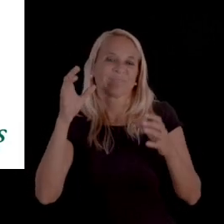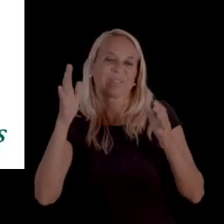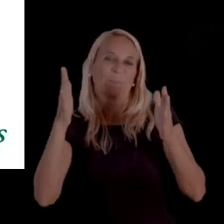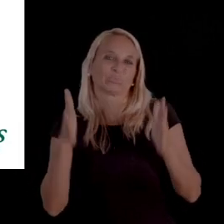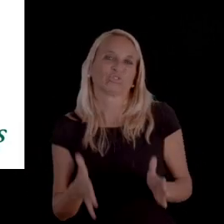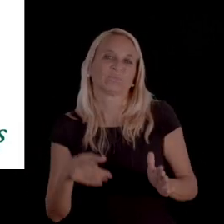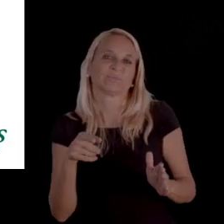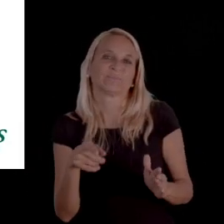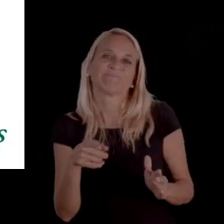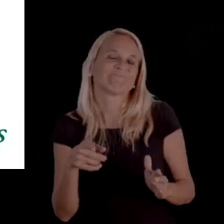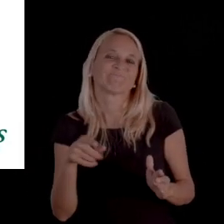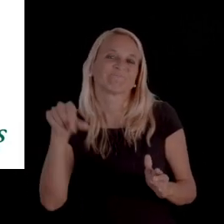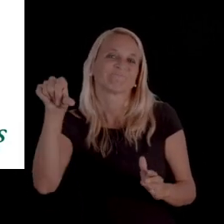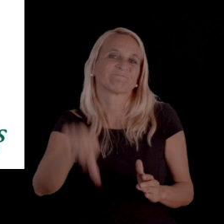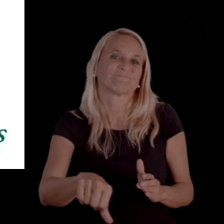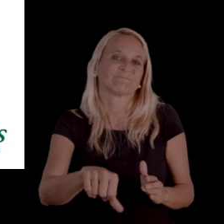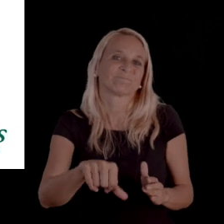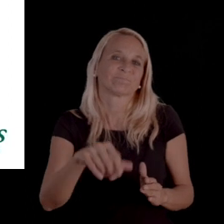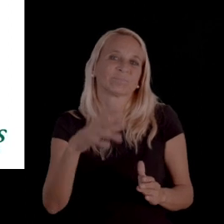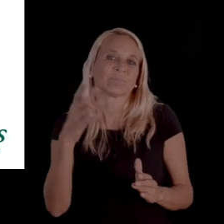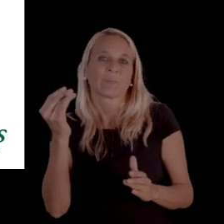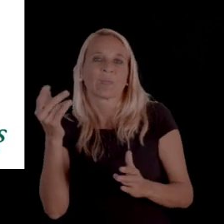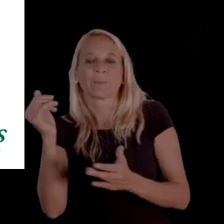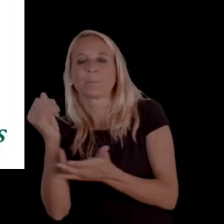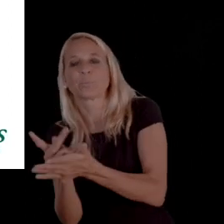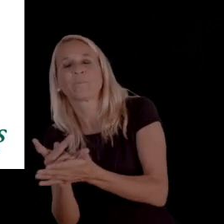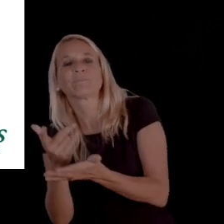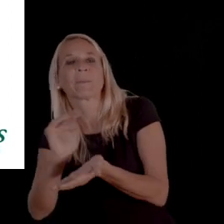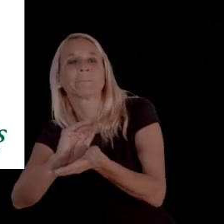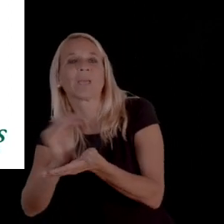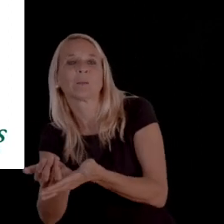that they denied it and they approved this amount.